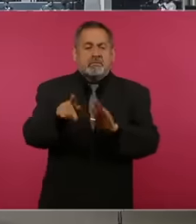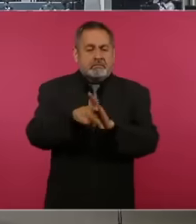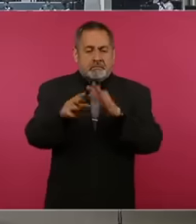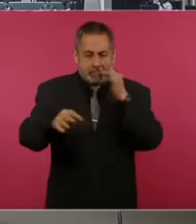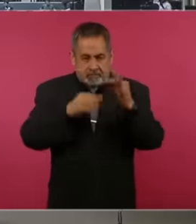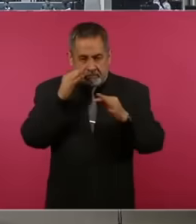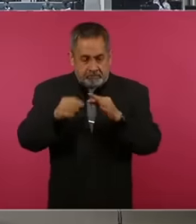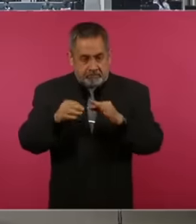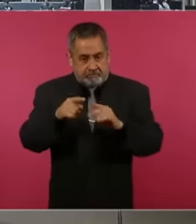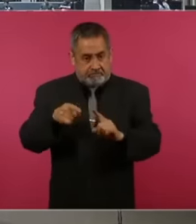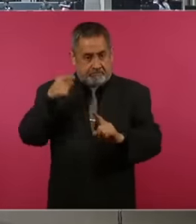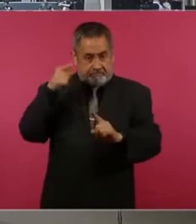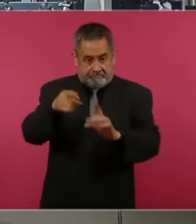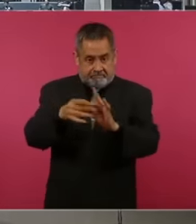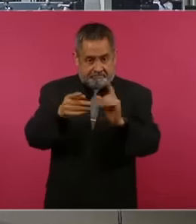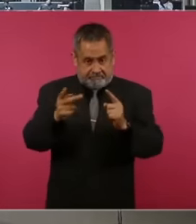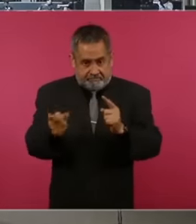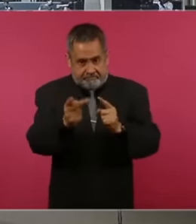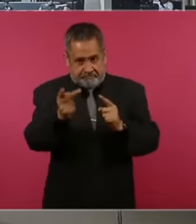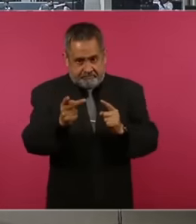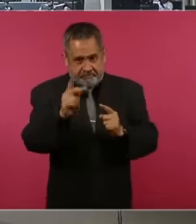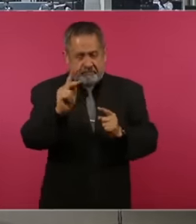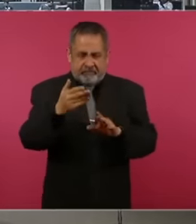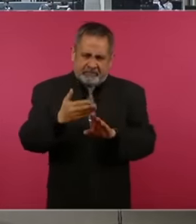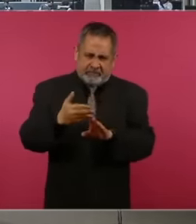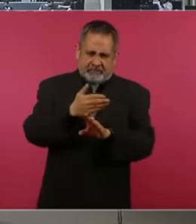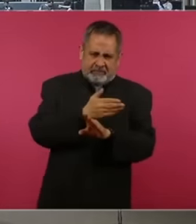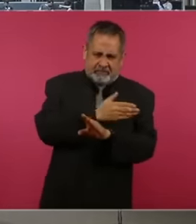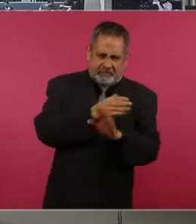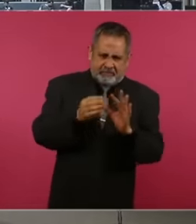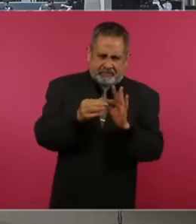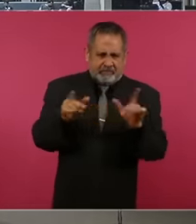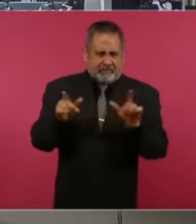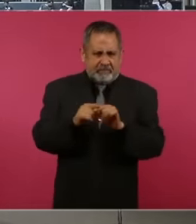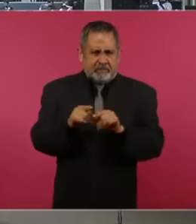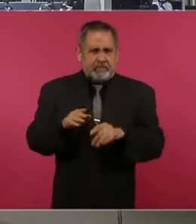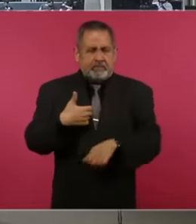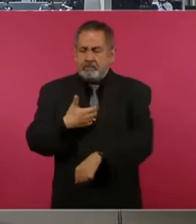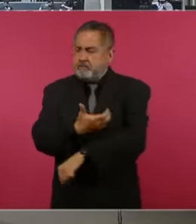entering fully into the question, I just want to make a note about the colleague who spoke